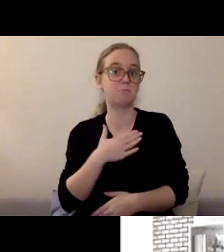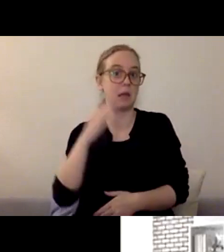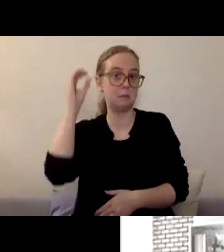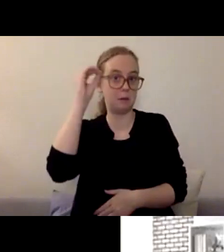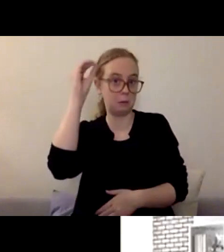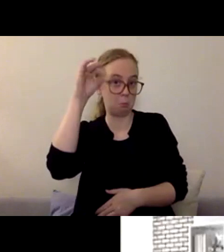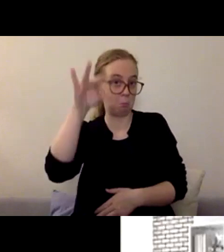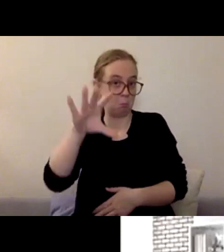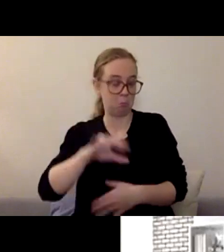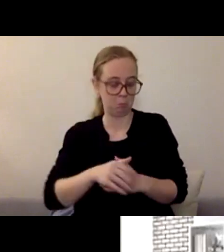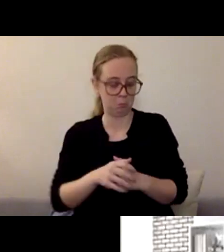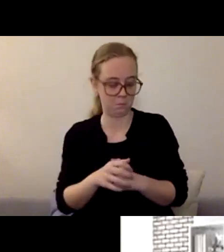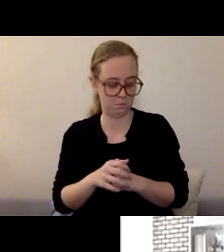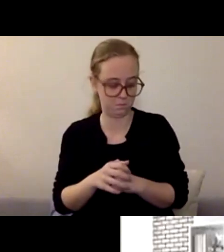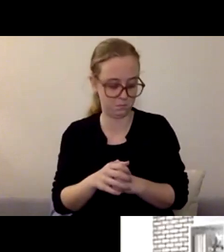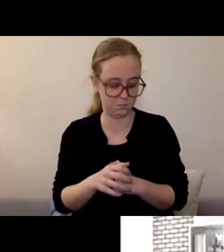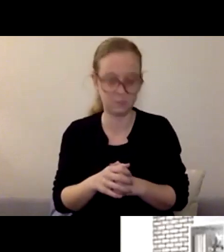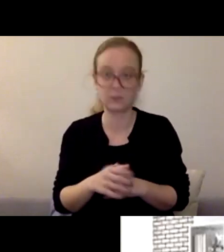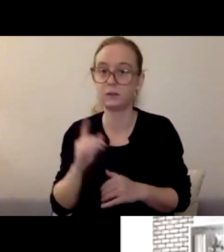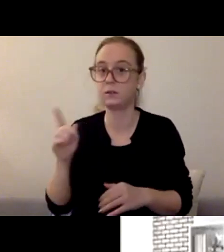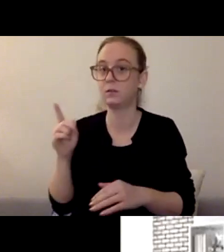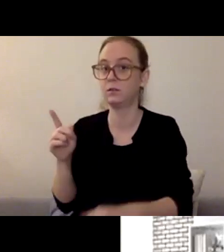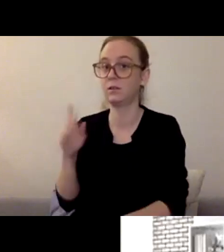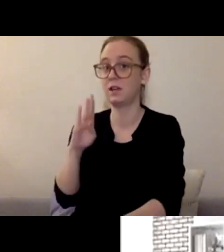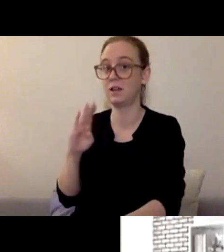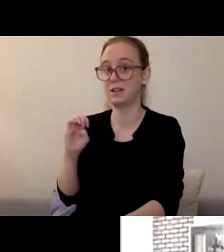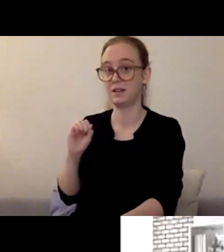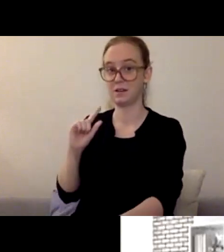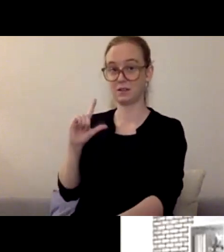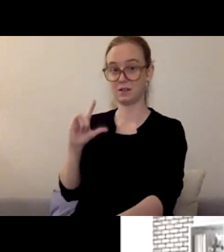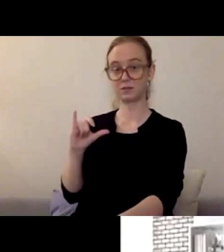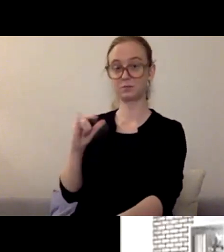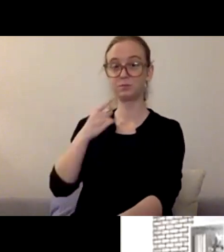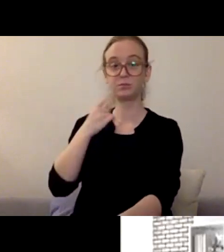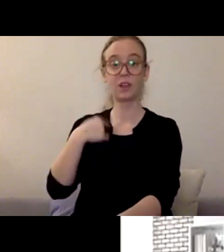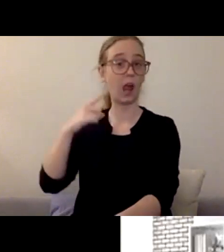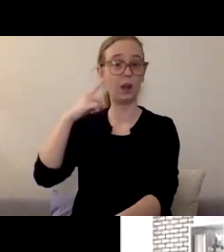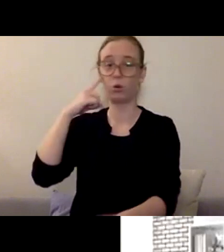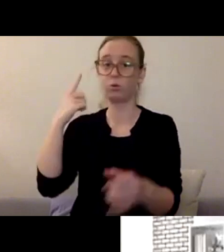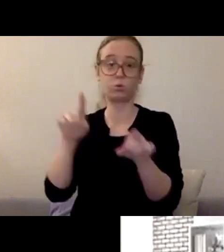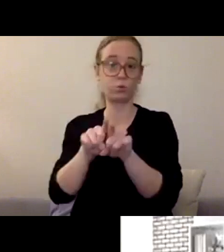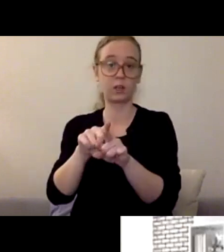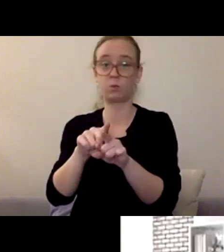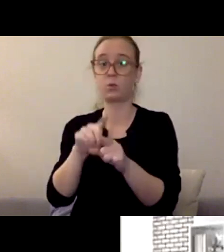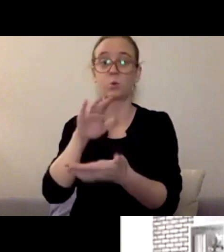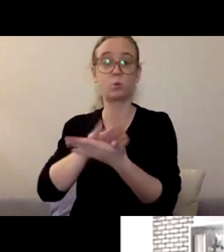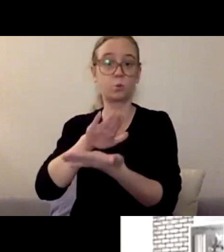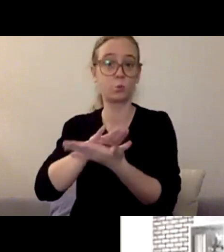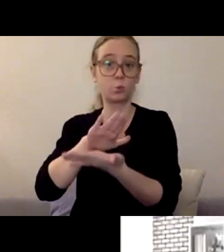I would completely agree with the school counselor piece just having been in the schools and seeing what amazing work that they do. But I would also add,